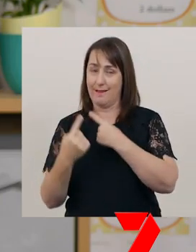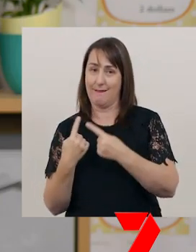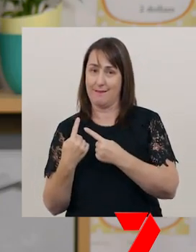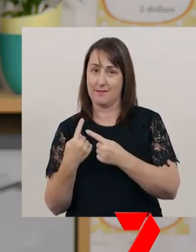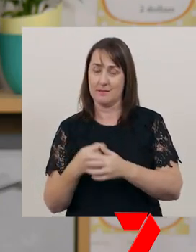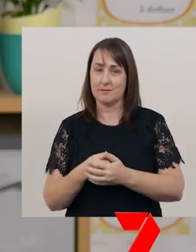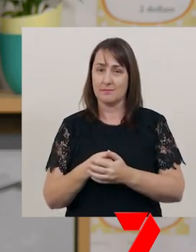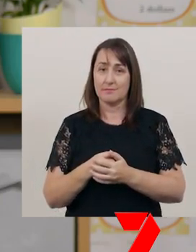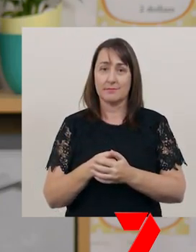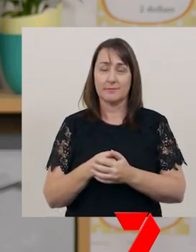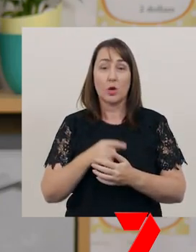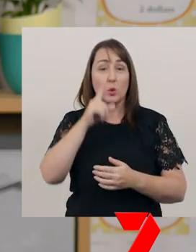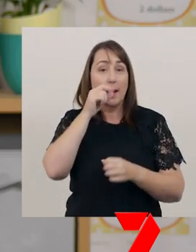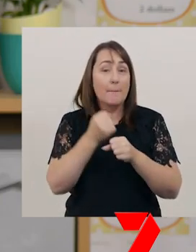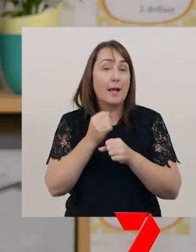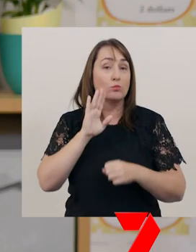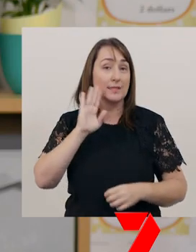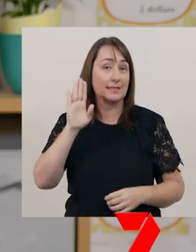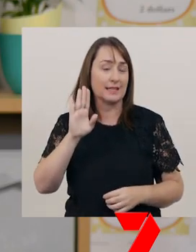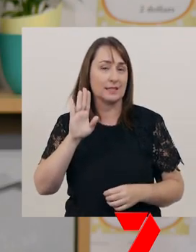You can make your presentation even better,